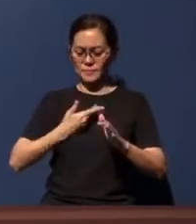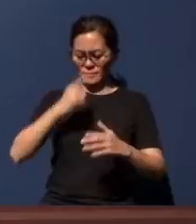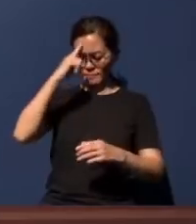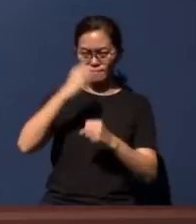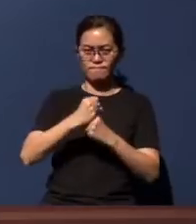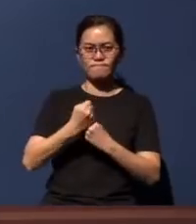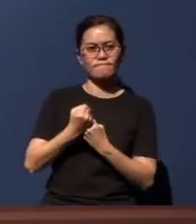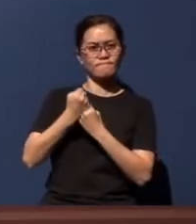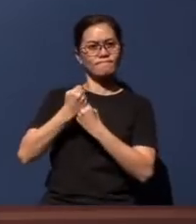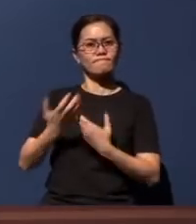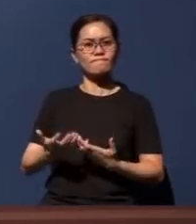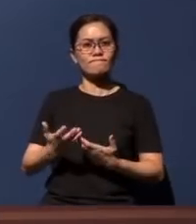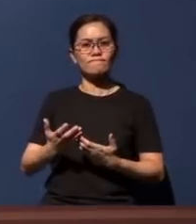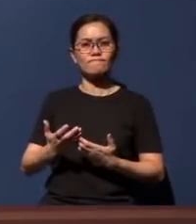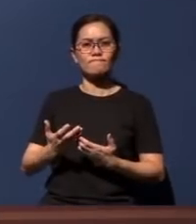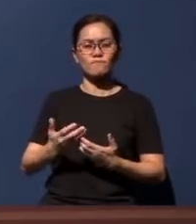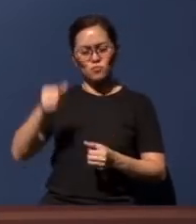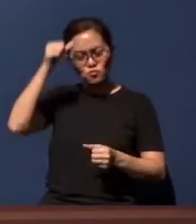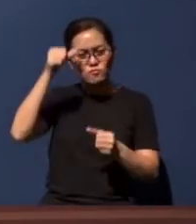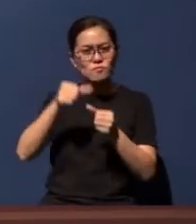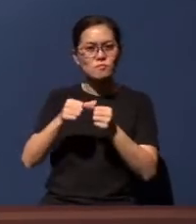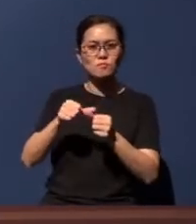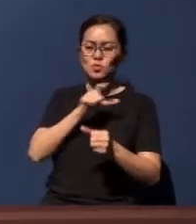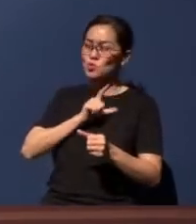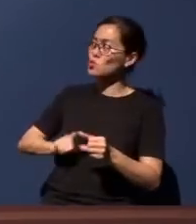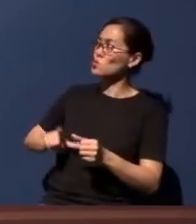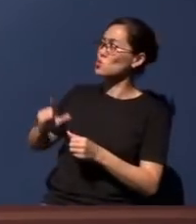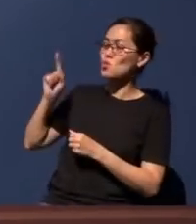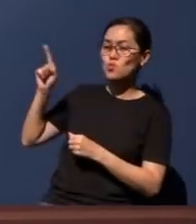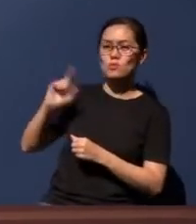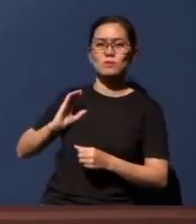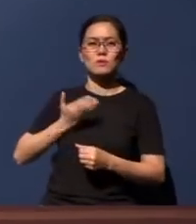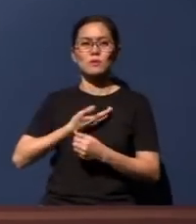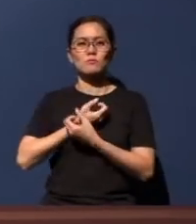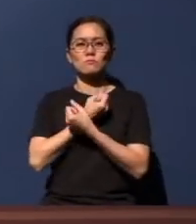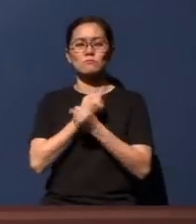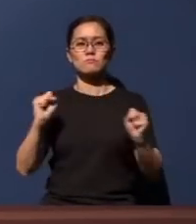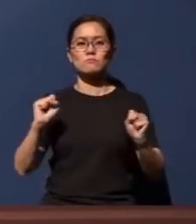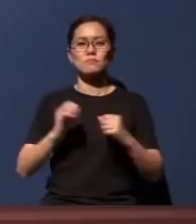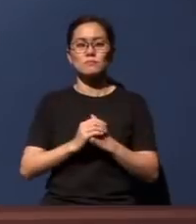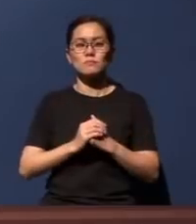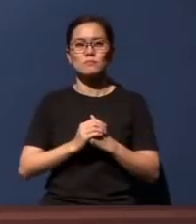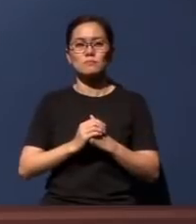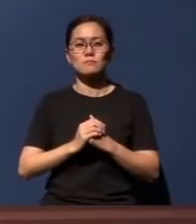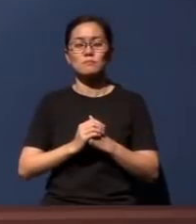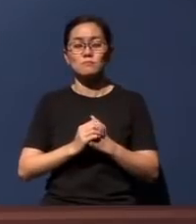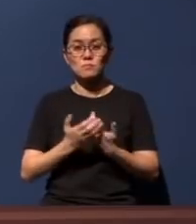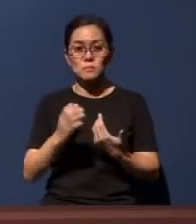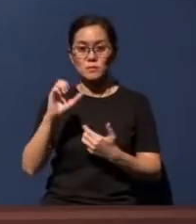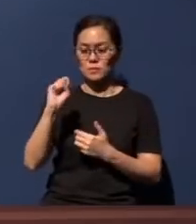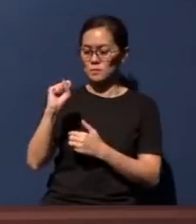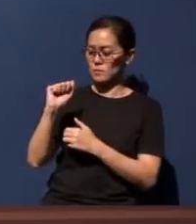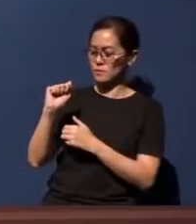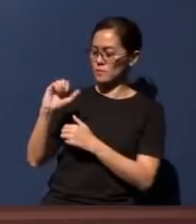(in) the Lord (who) is our salvation. It is a sacrament commanded by our Lord Jesus for all of us